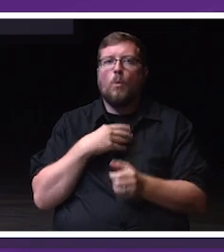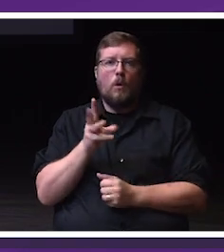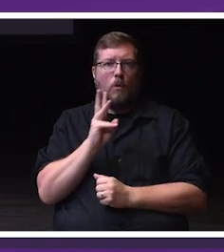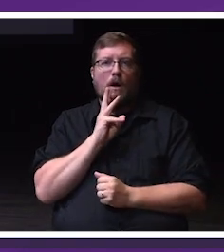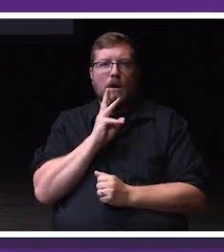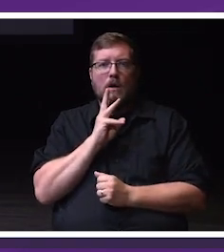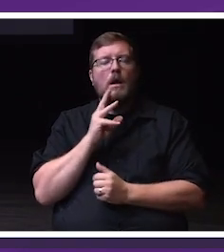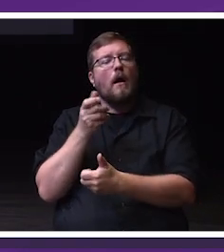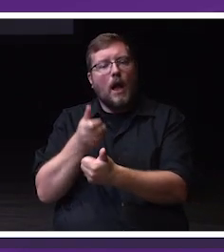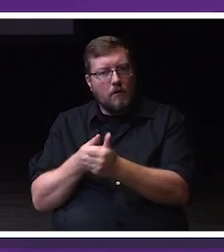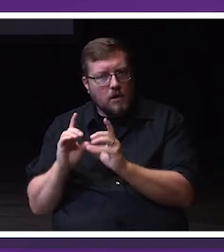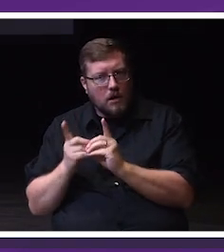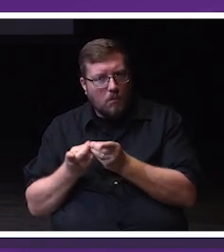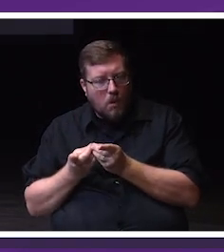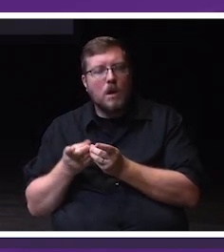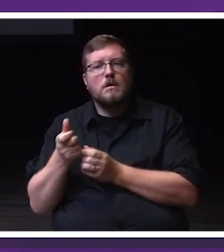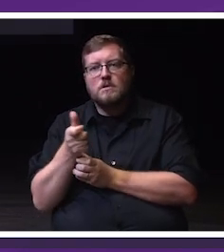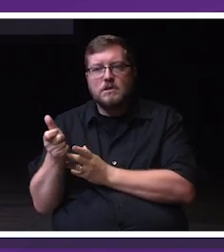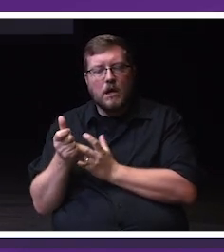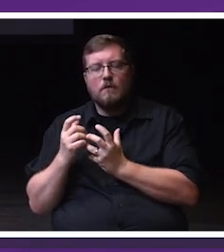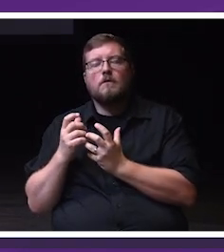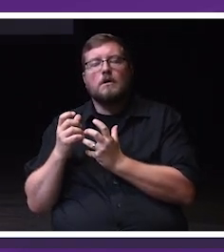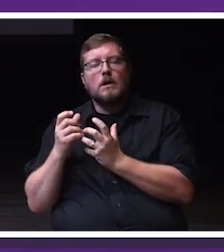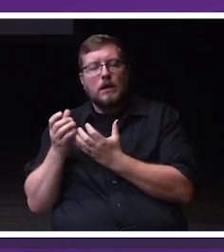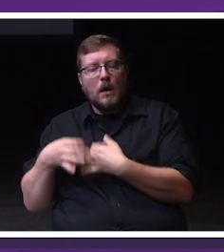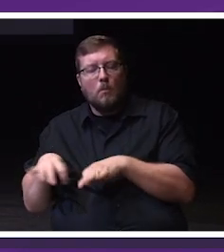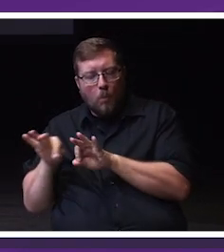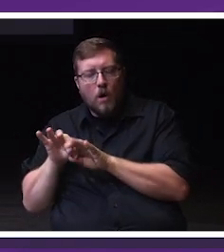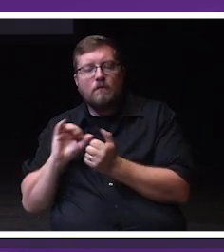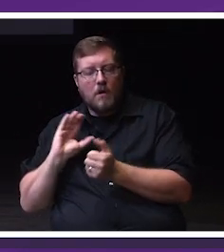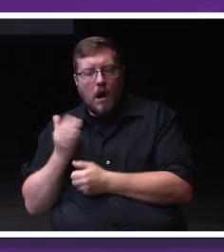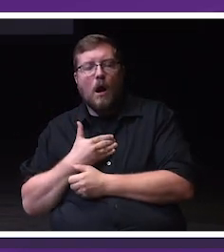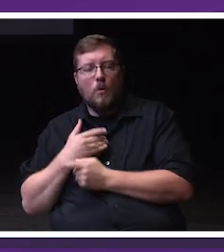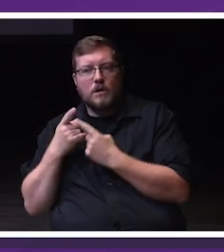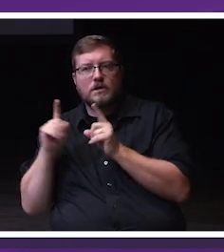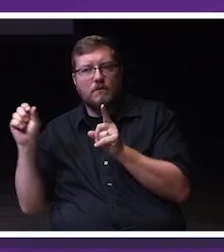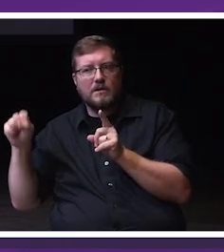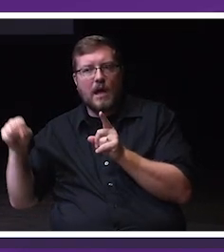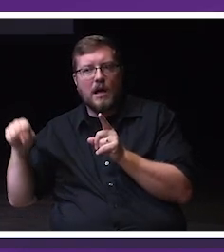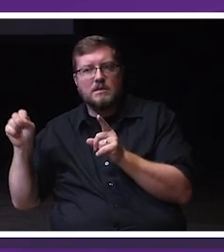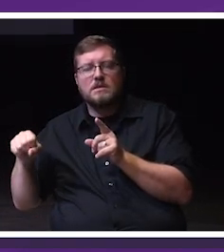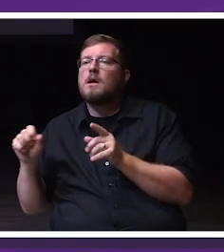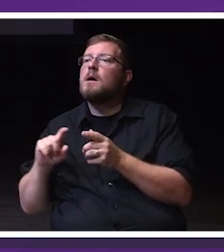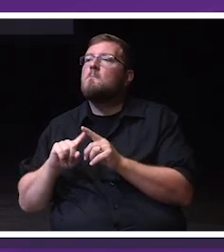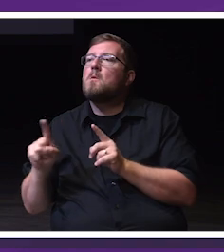on this campus plays a vital role in our success, we were tasked with identifying the first department